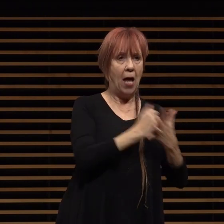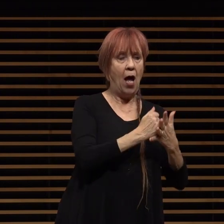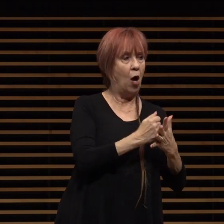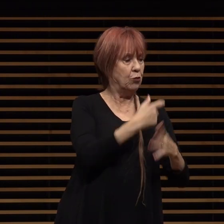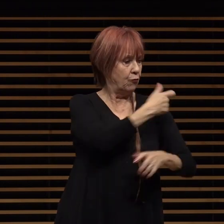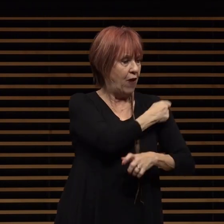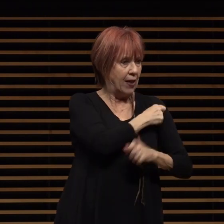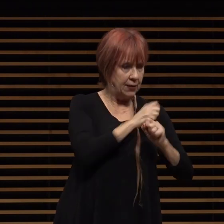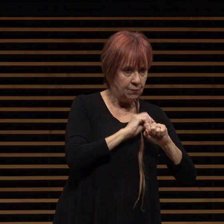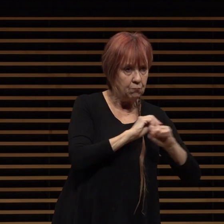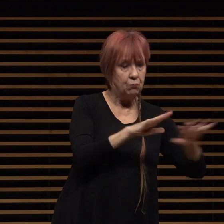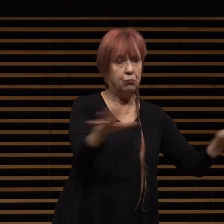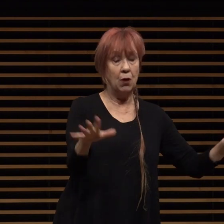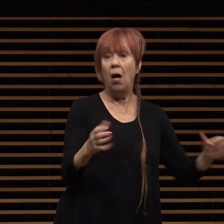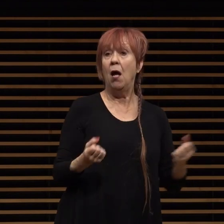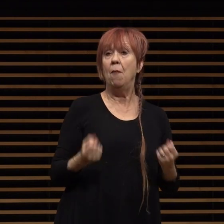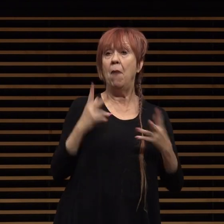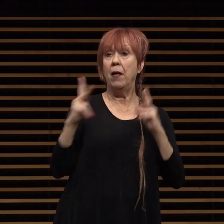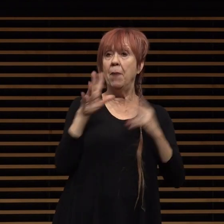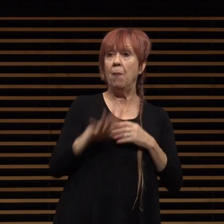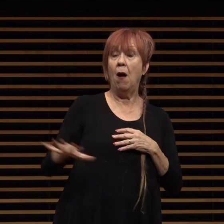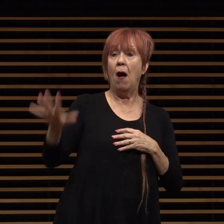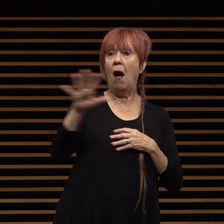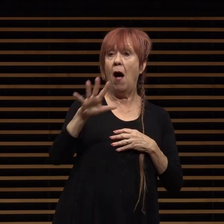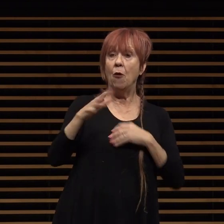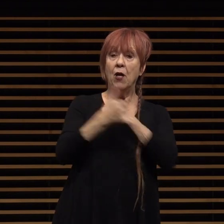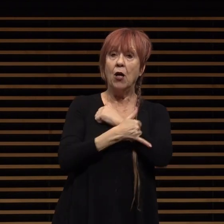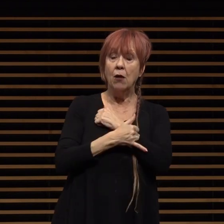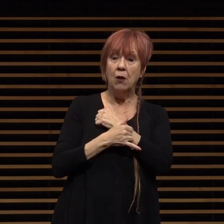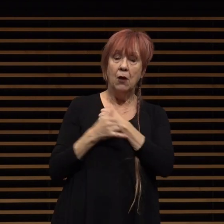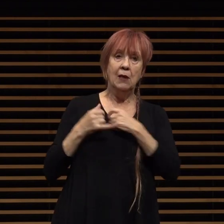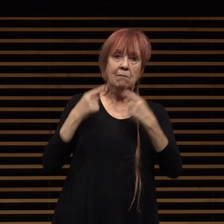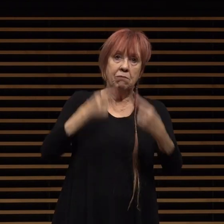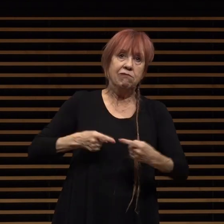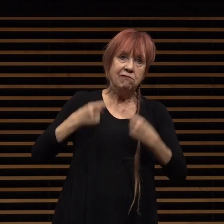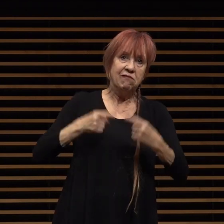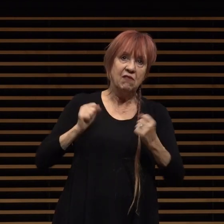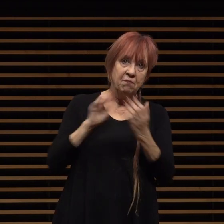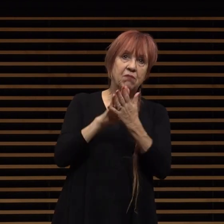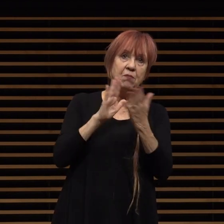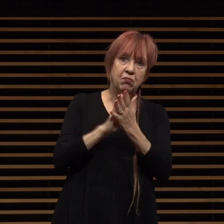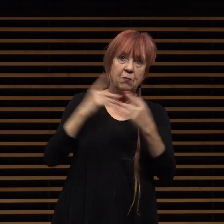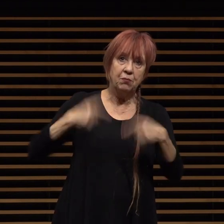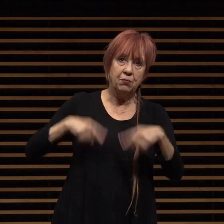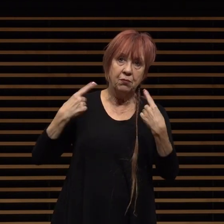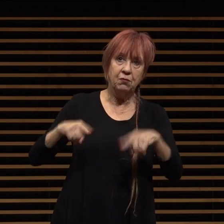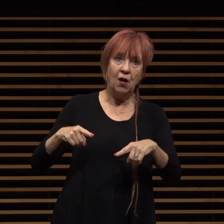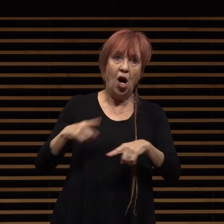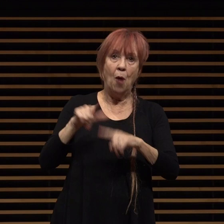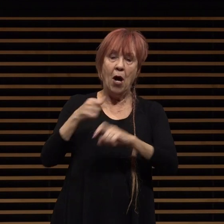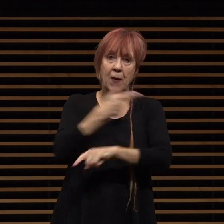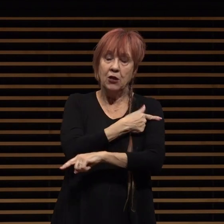while many throughout the country quarreled about the jab we proved we are